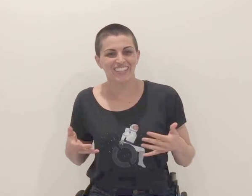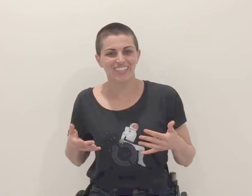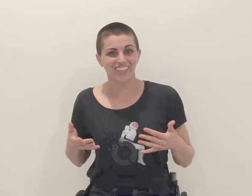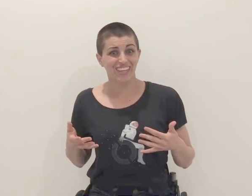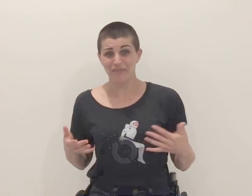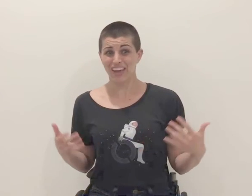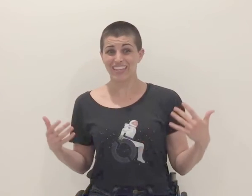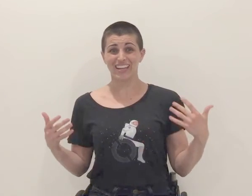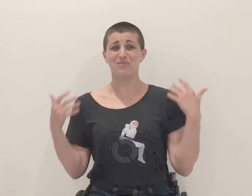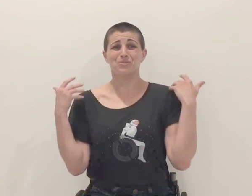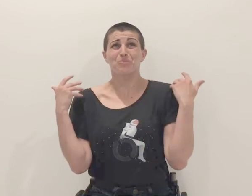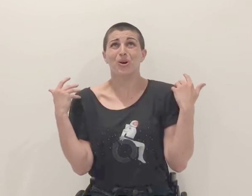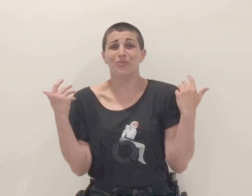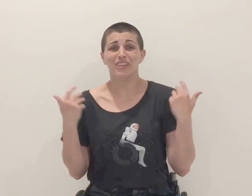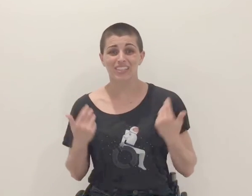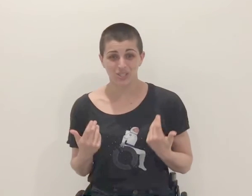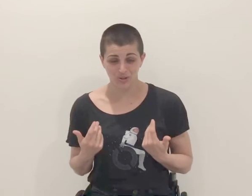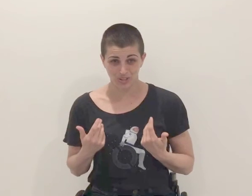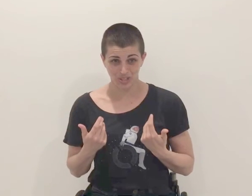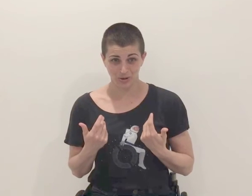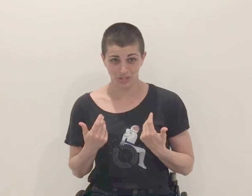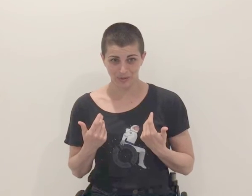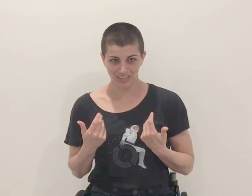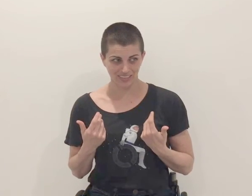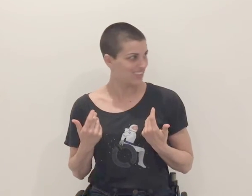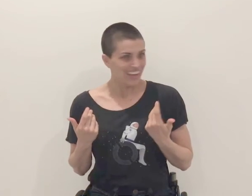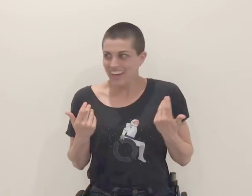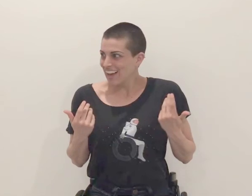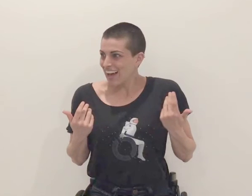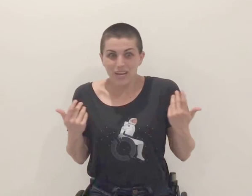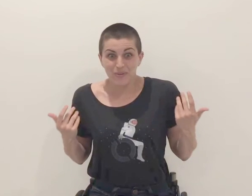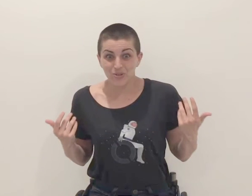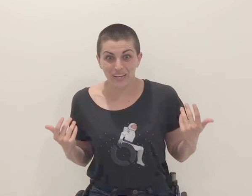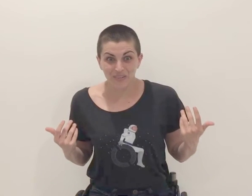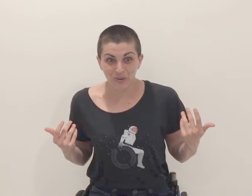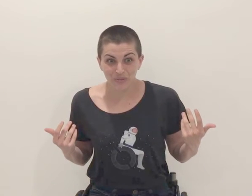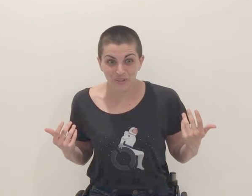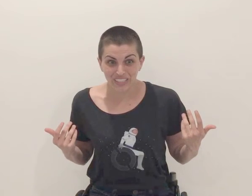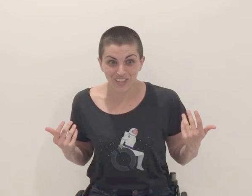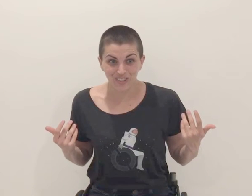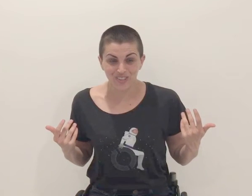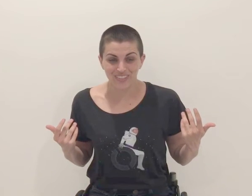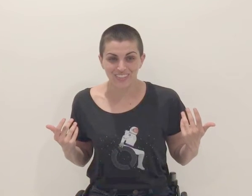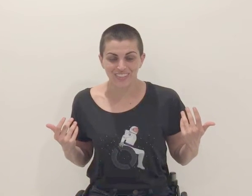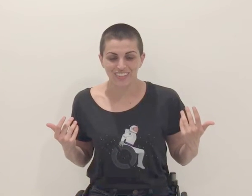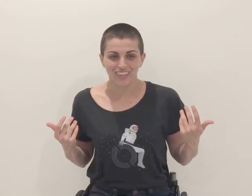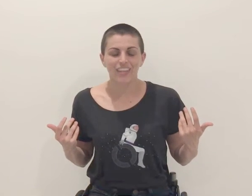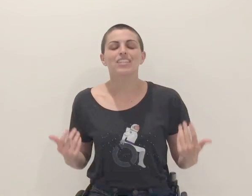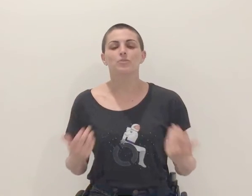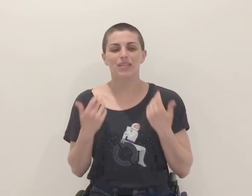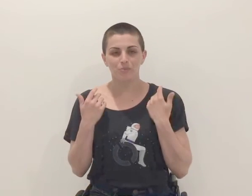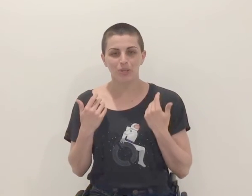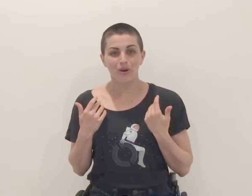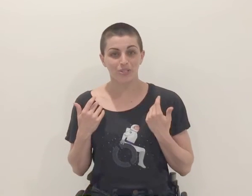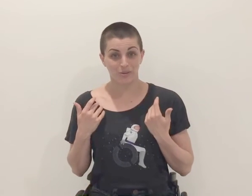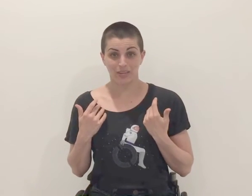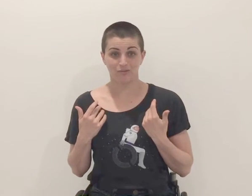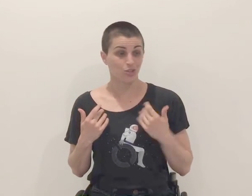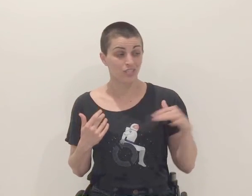if anything, I was perfectly suited to go to space— I had been training for it for years! Space belongs to me,